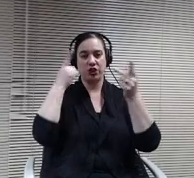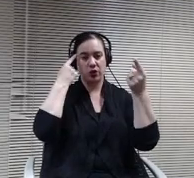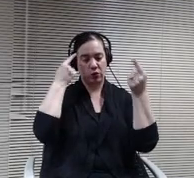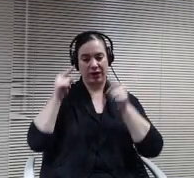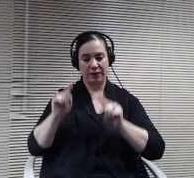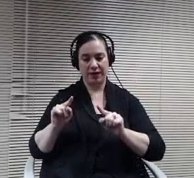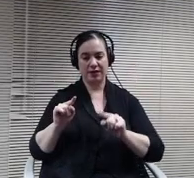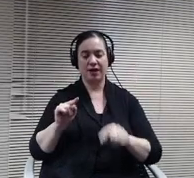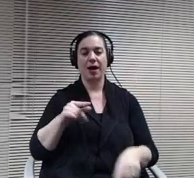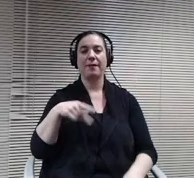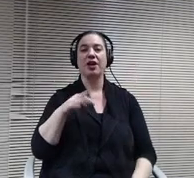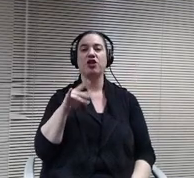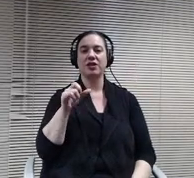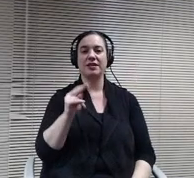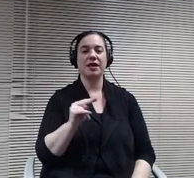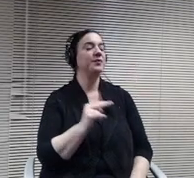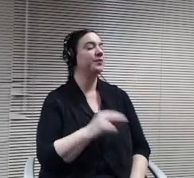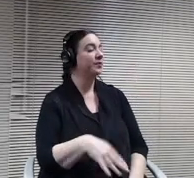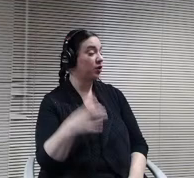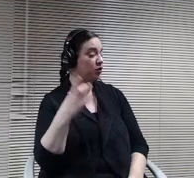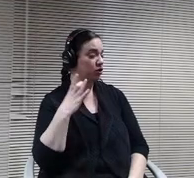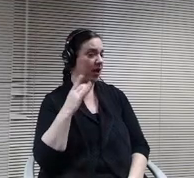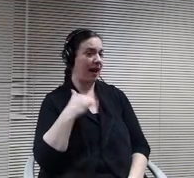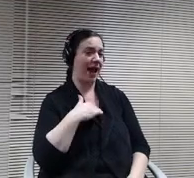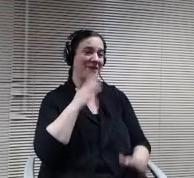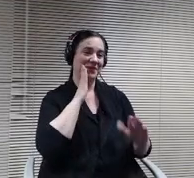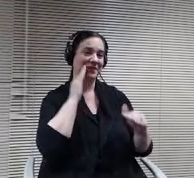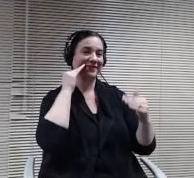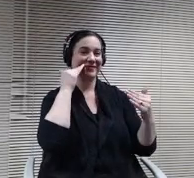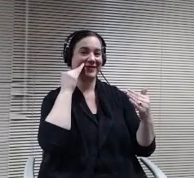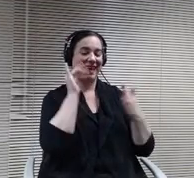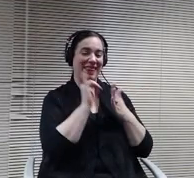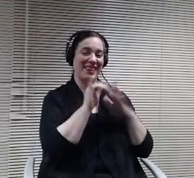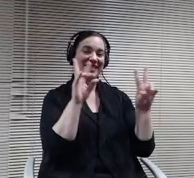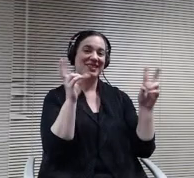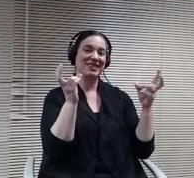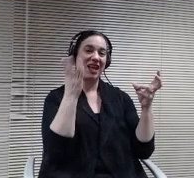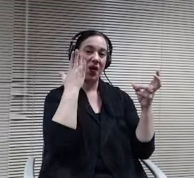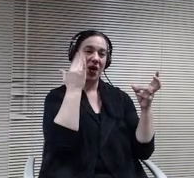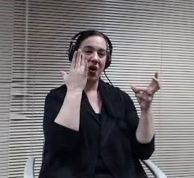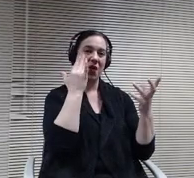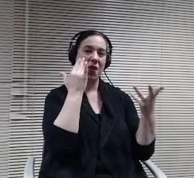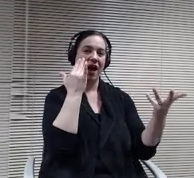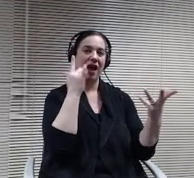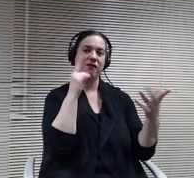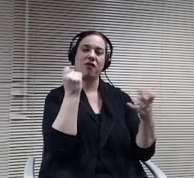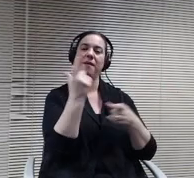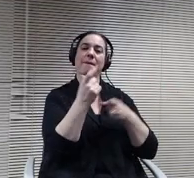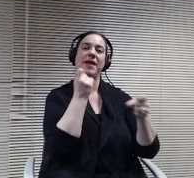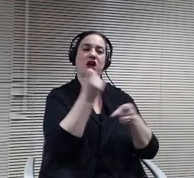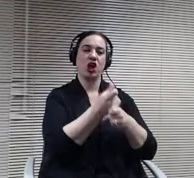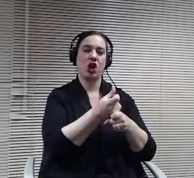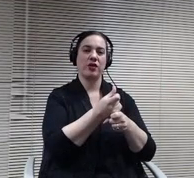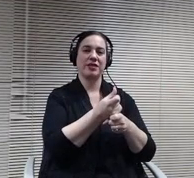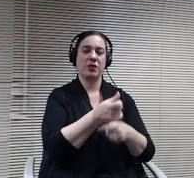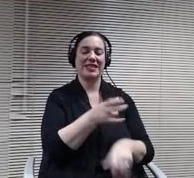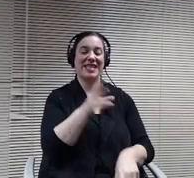smile a bit when I come to this item because for years it was seven cents a mile. That's what was allowed and.